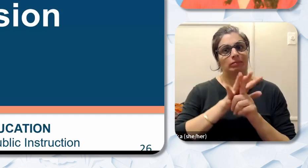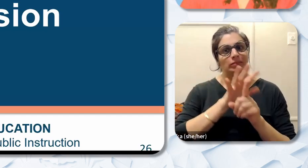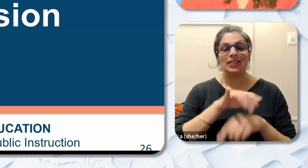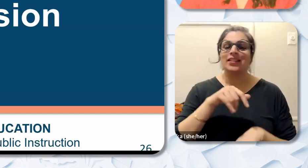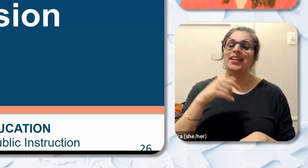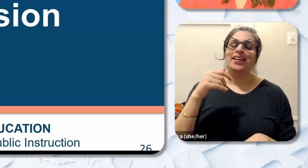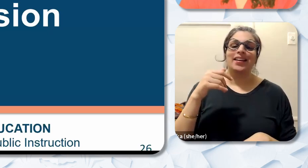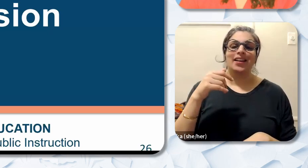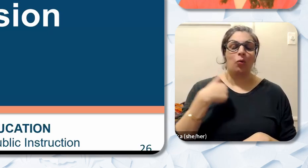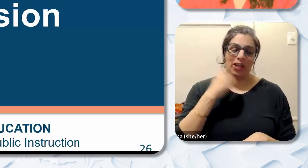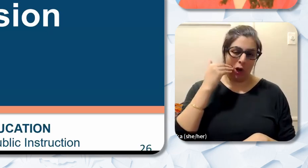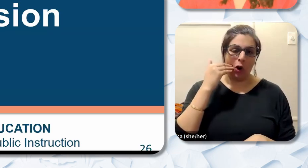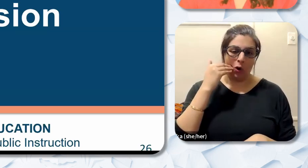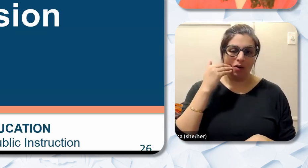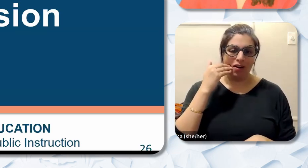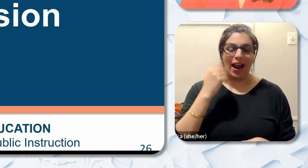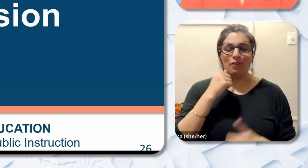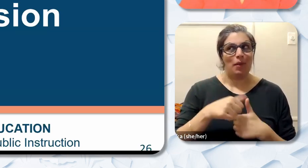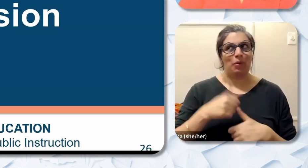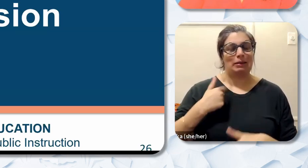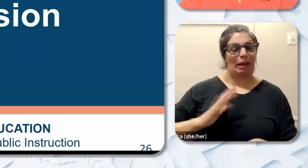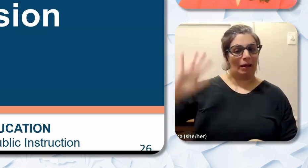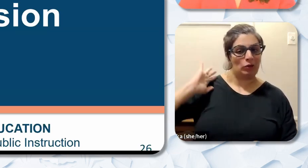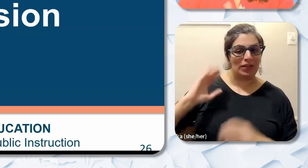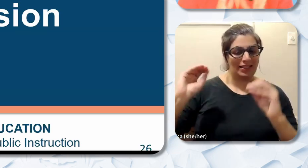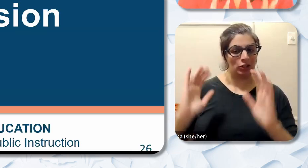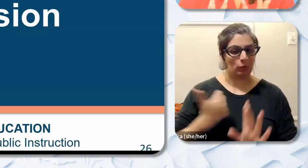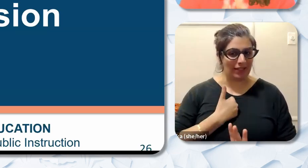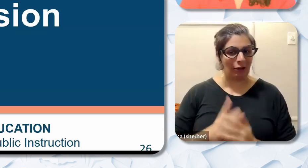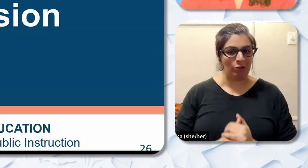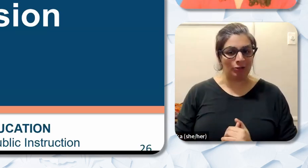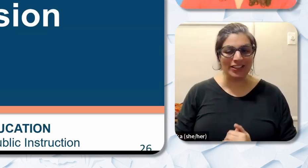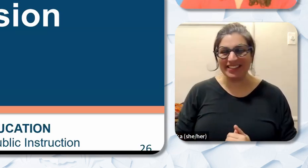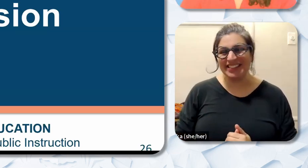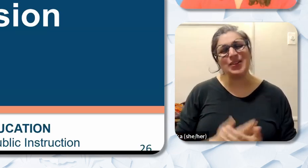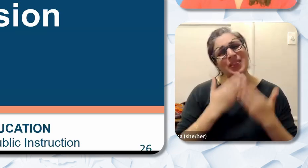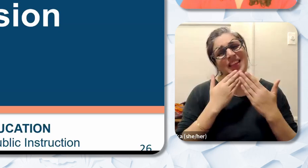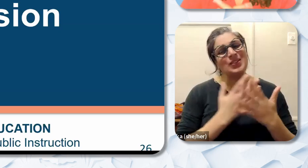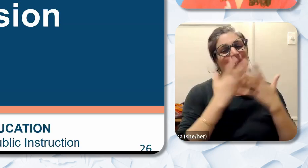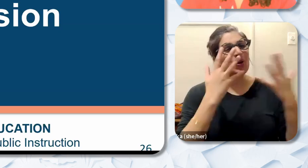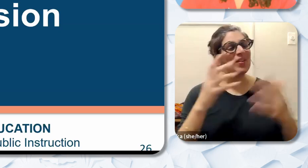I'm very aware those potlucks and pizzas. So thank you so much Dr. Stewart for that wonderful